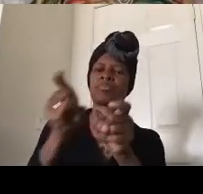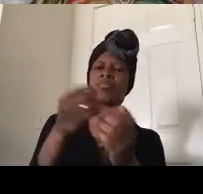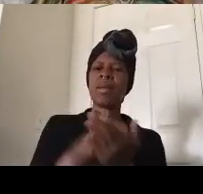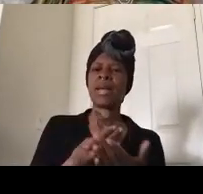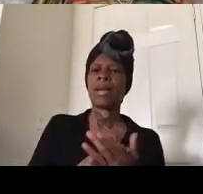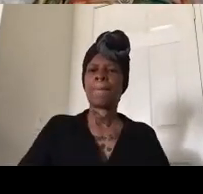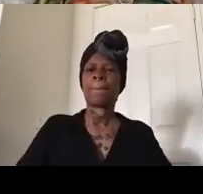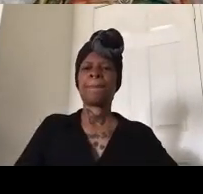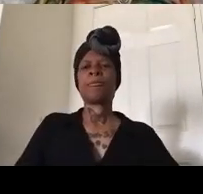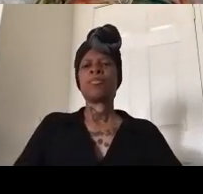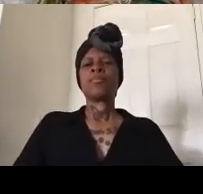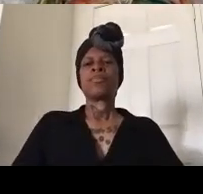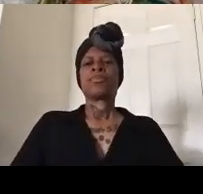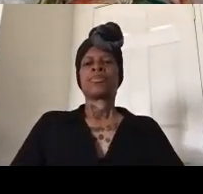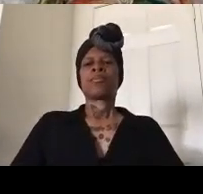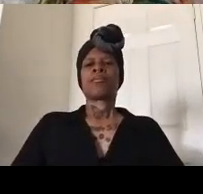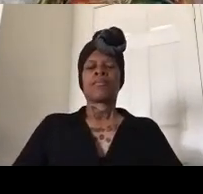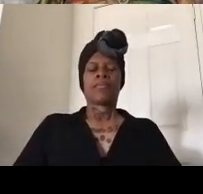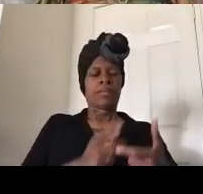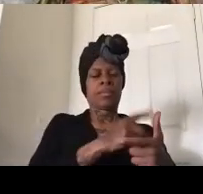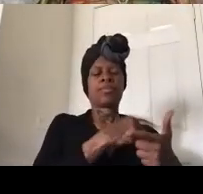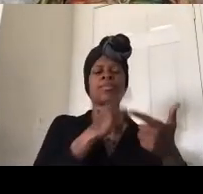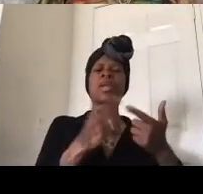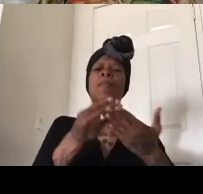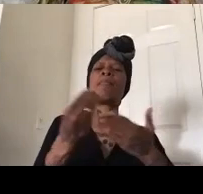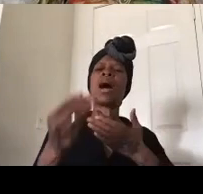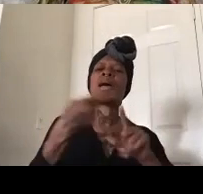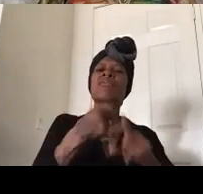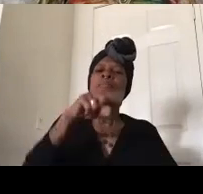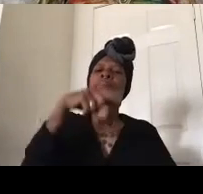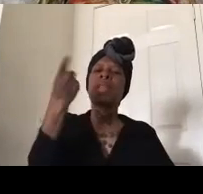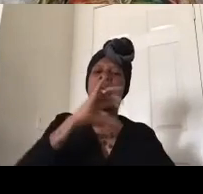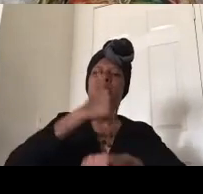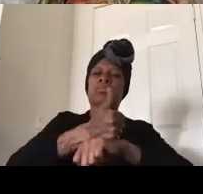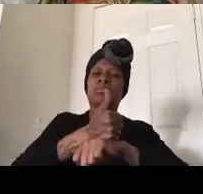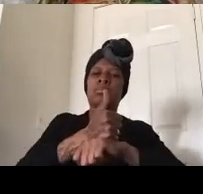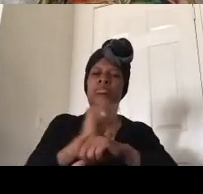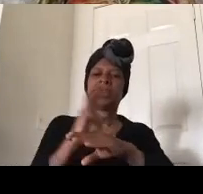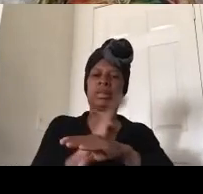um two is buy black you know don't spend it or at companies like walmart